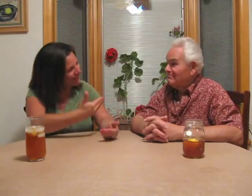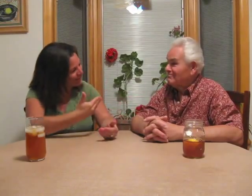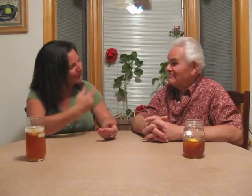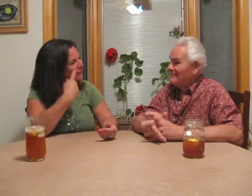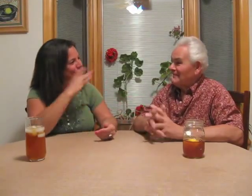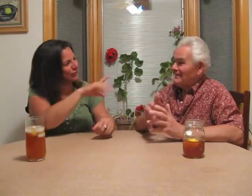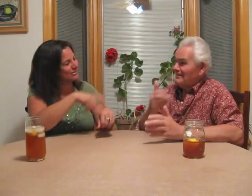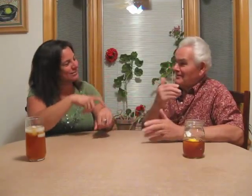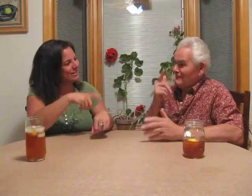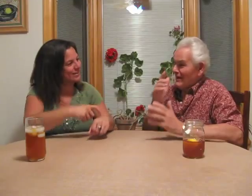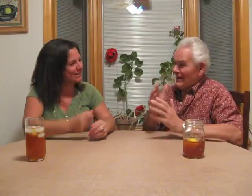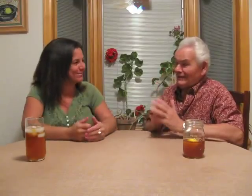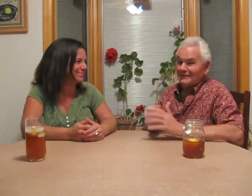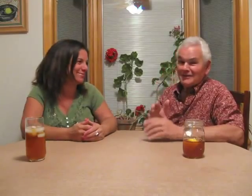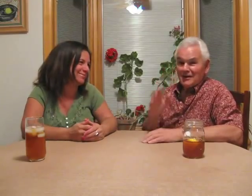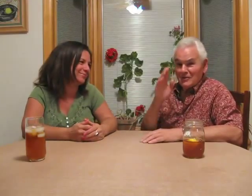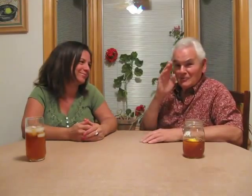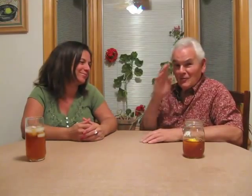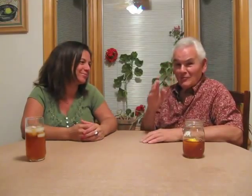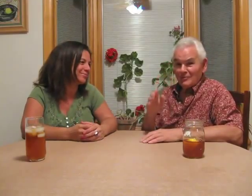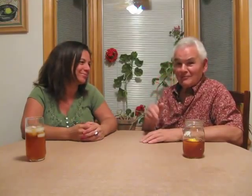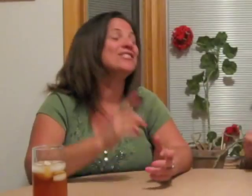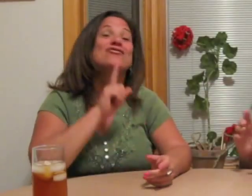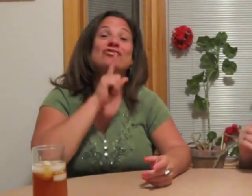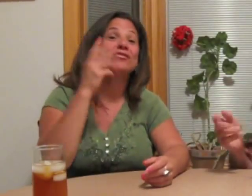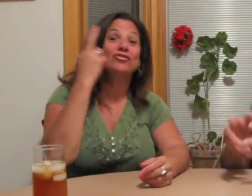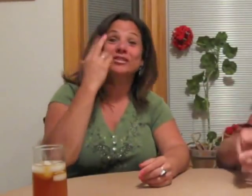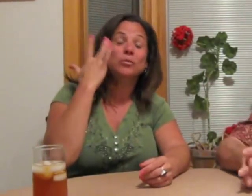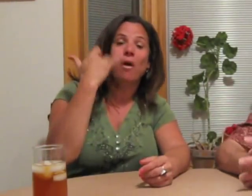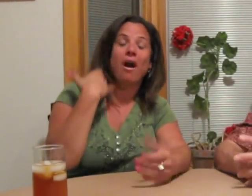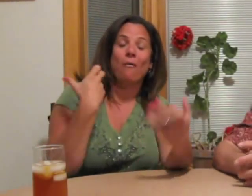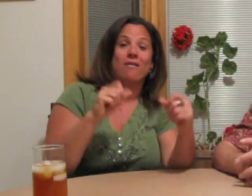Thanks for asking! Joe: Hello! Really, the reason why I wanted to make a vlog is that